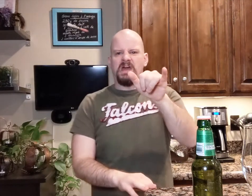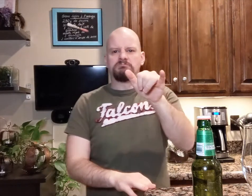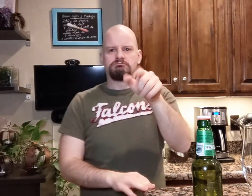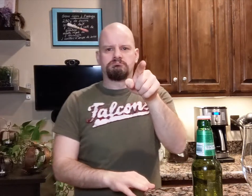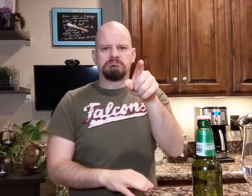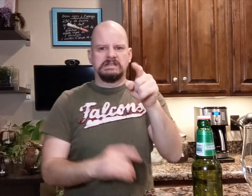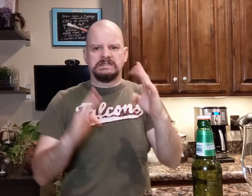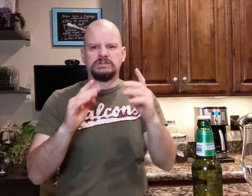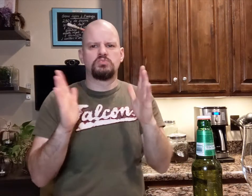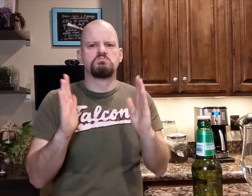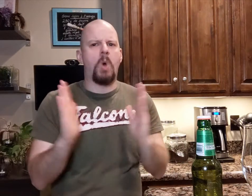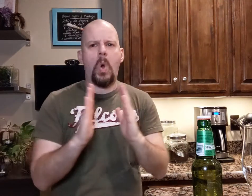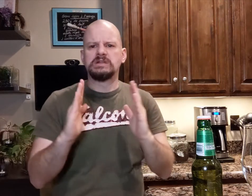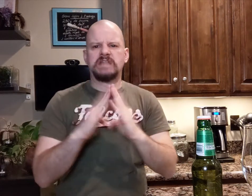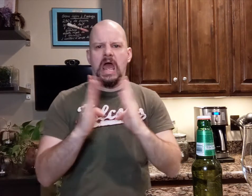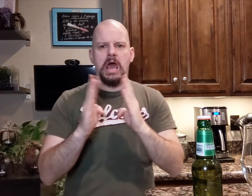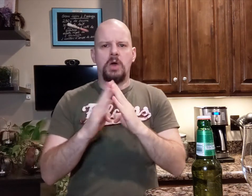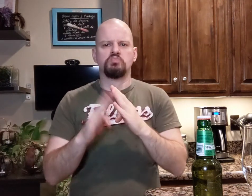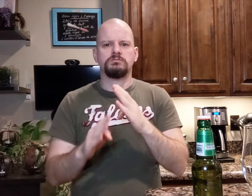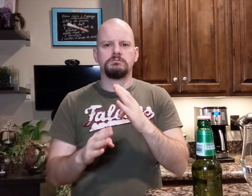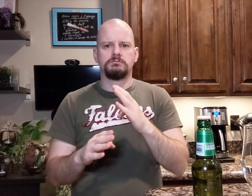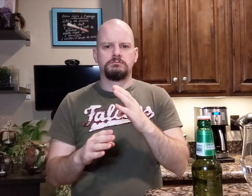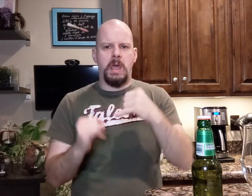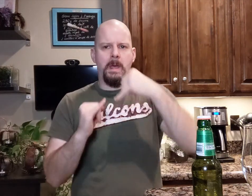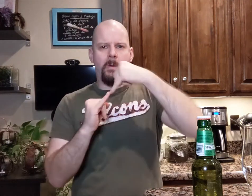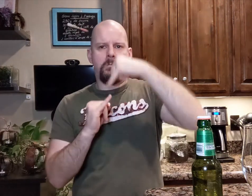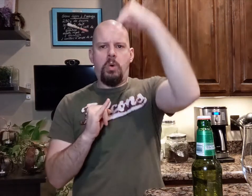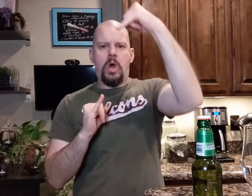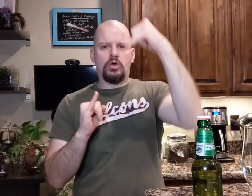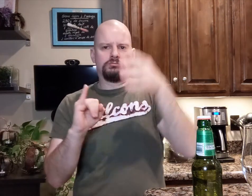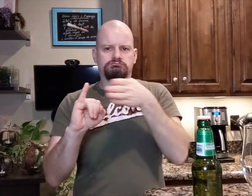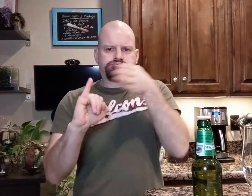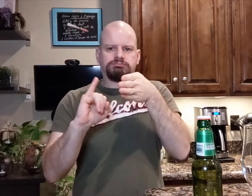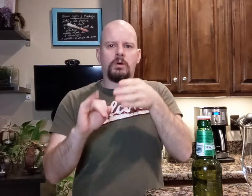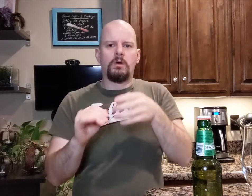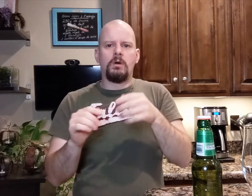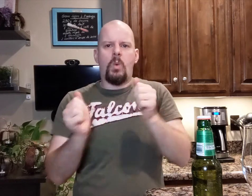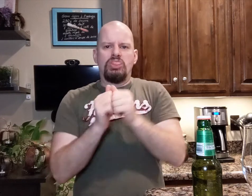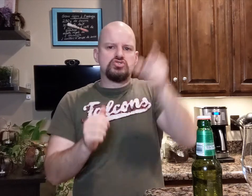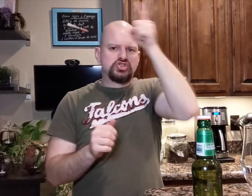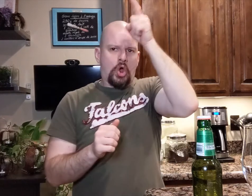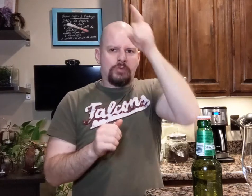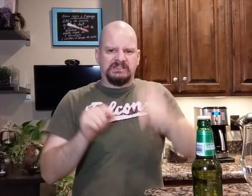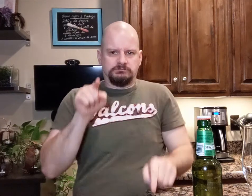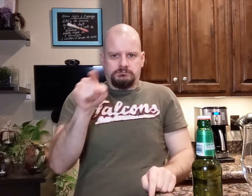That's a small town which borders with Germany.